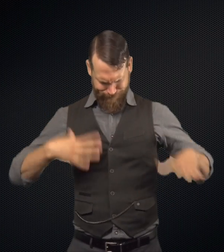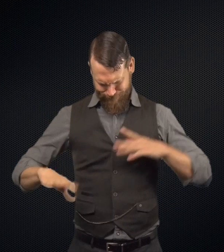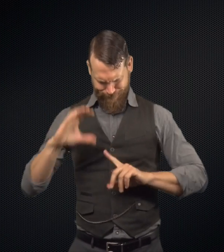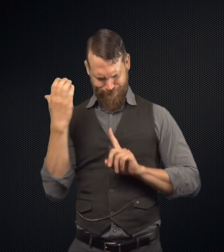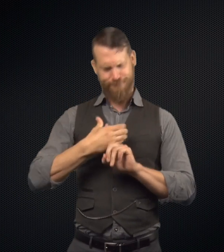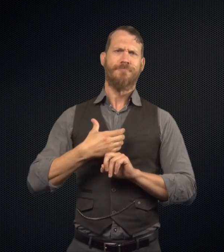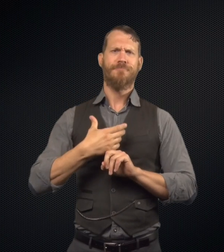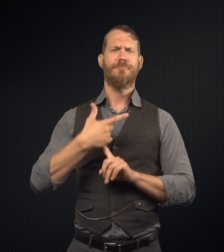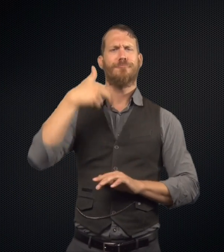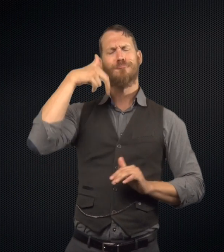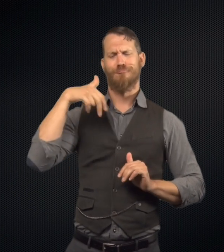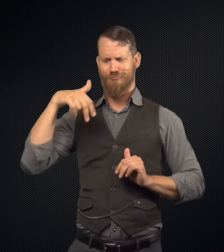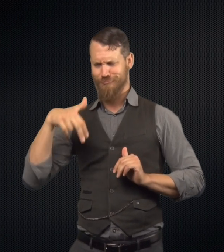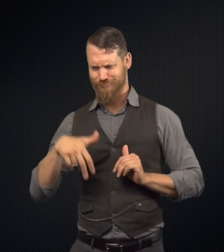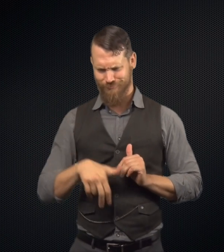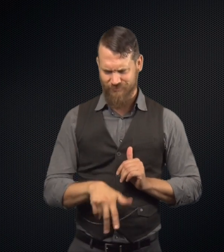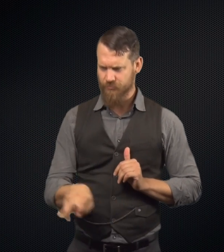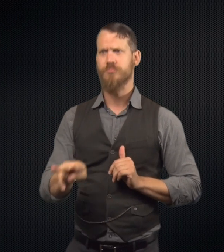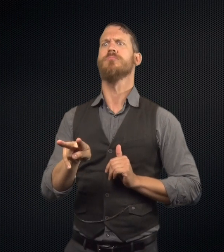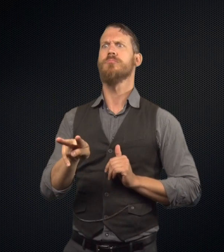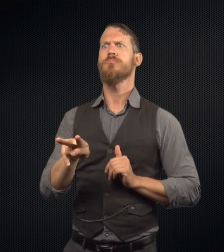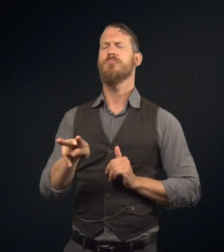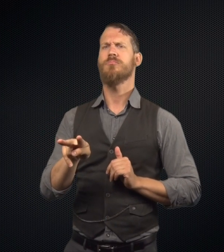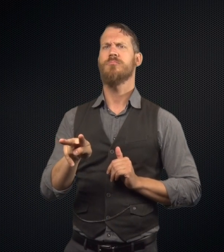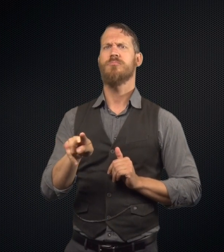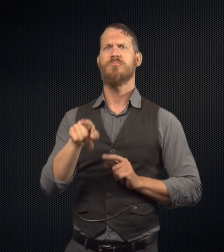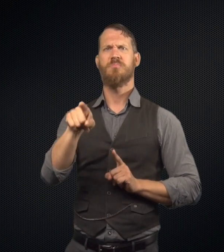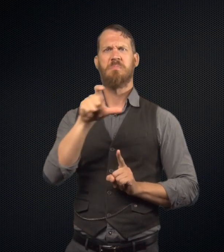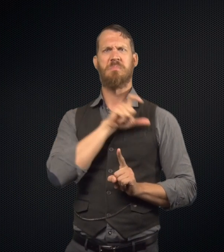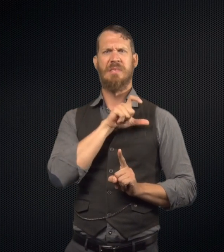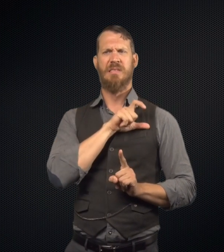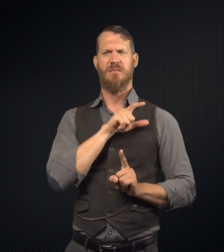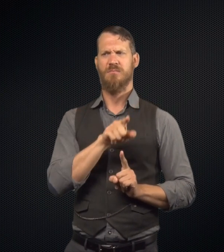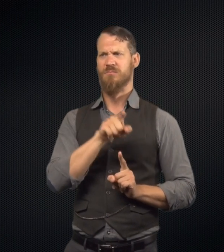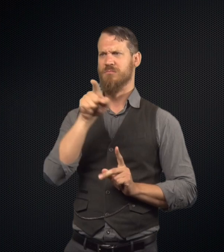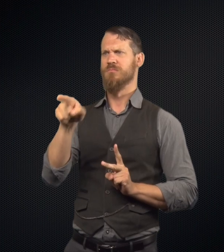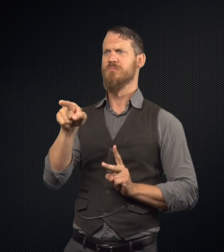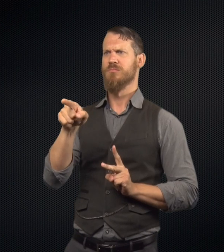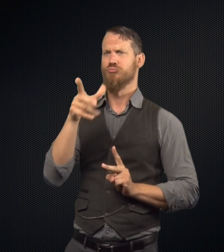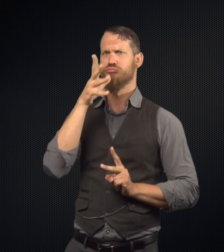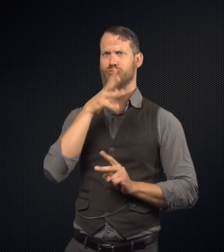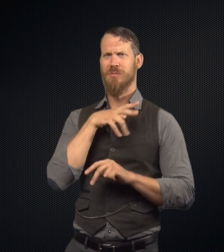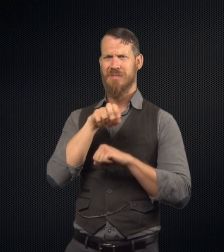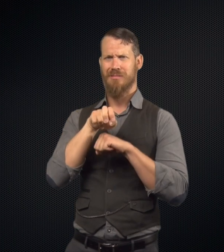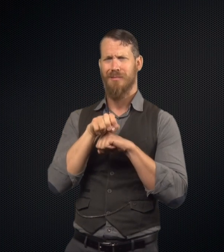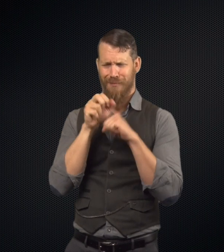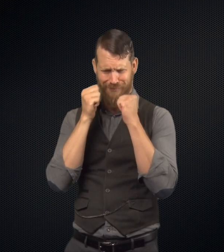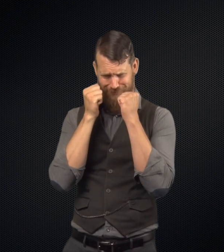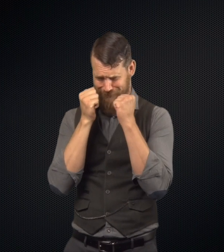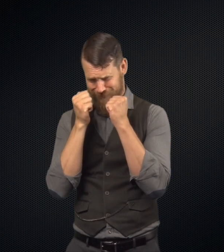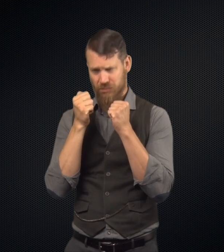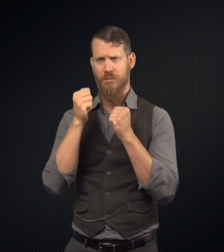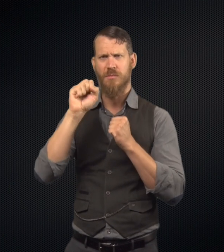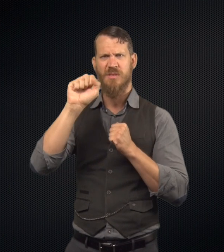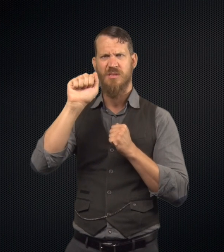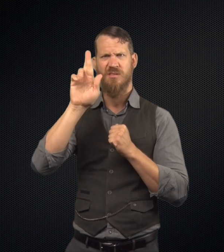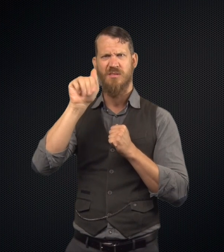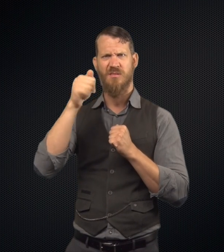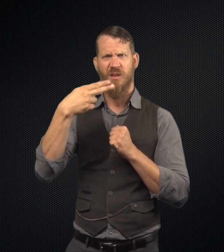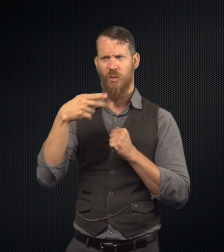Mr. Utterson got dressed and came downstairs and came outside where a detective and a woman was sitting there,